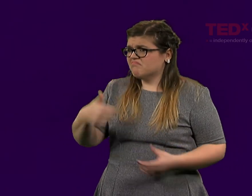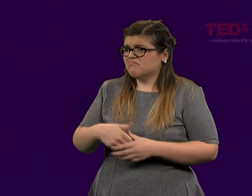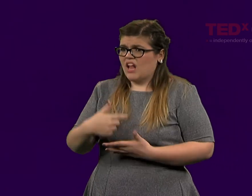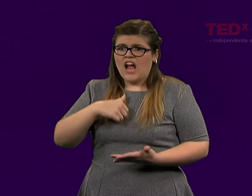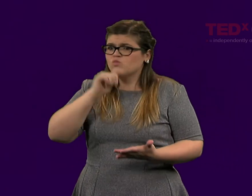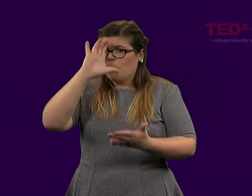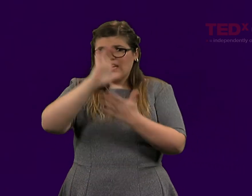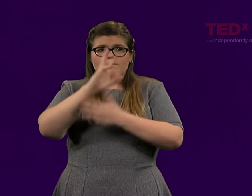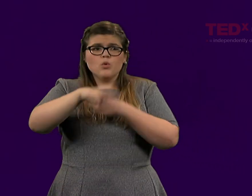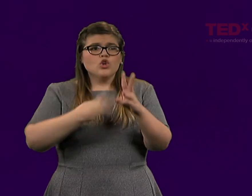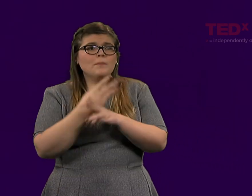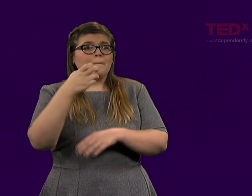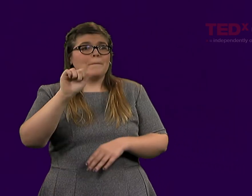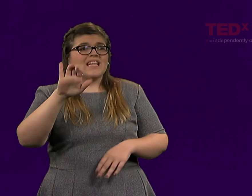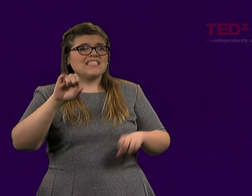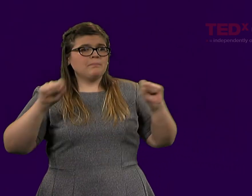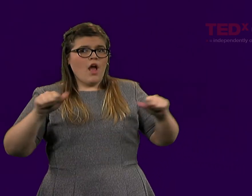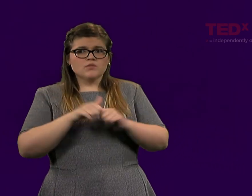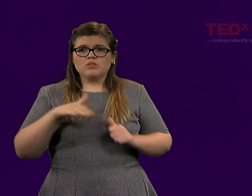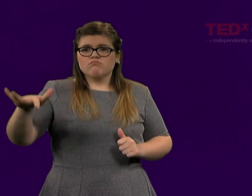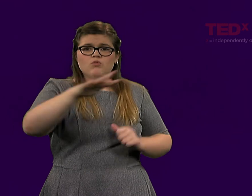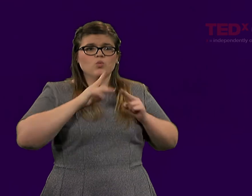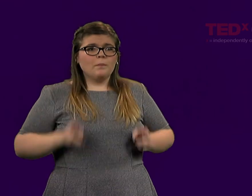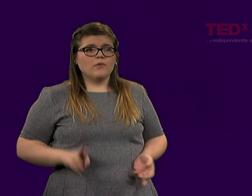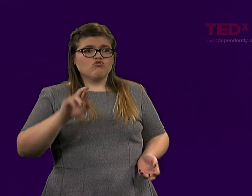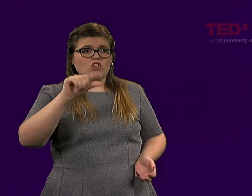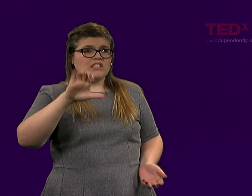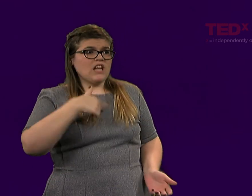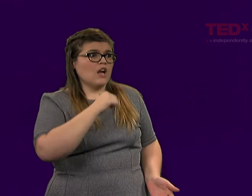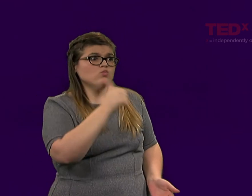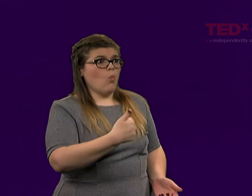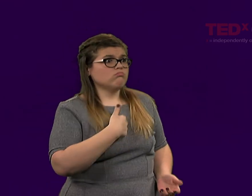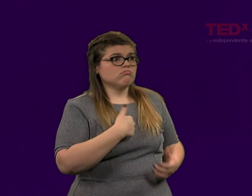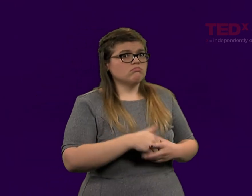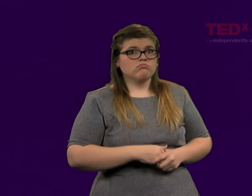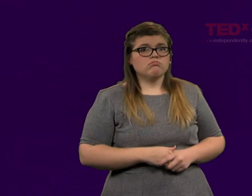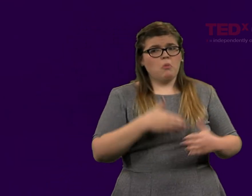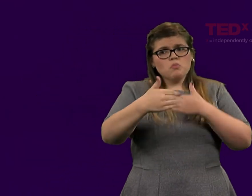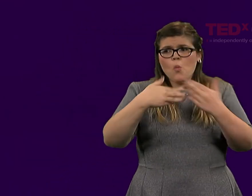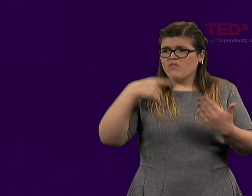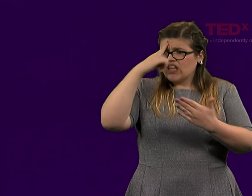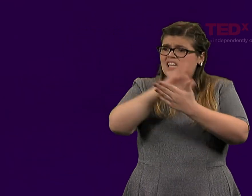World peace is possible, but I'm not sure exactly how!